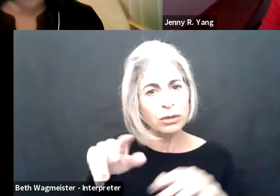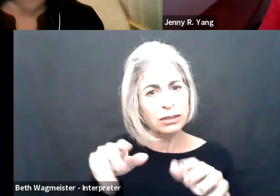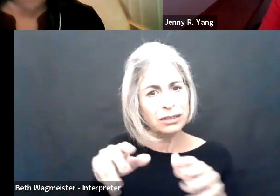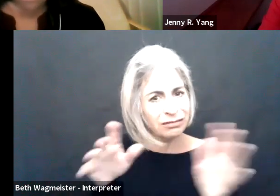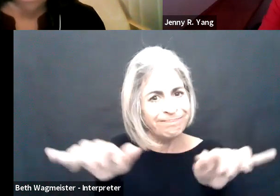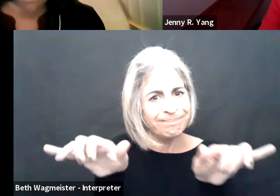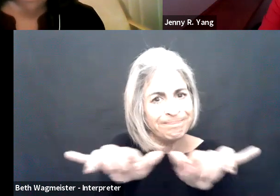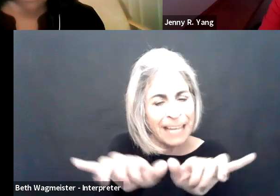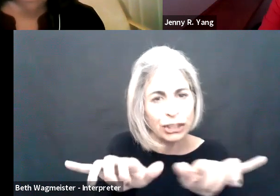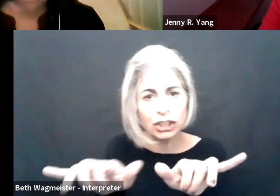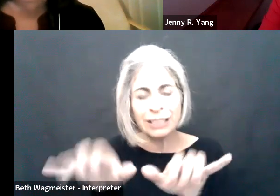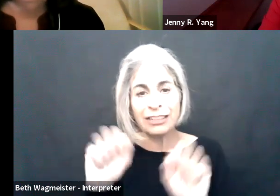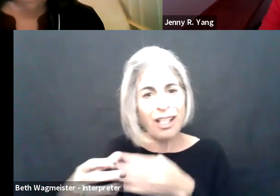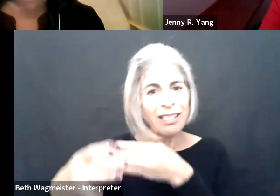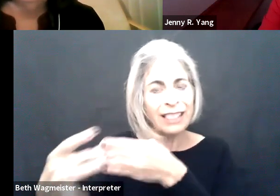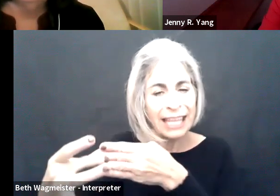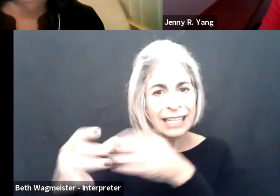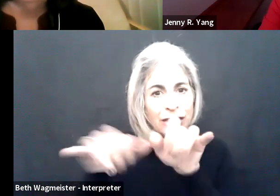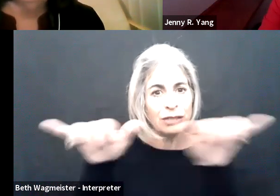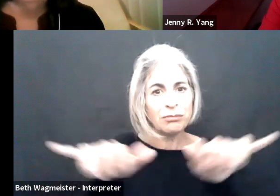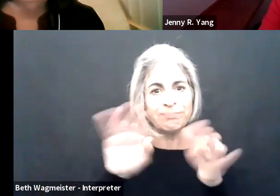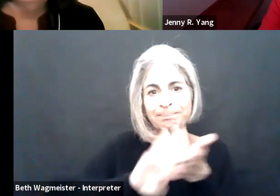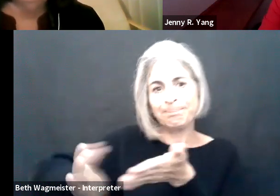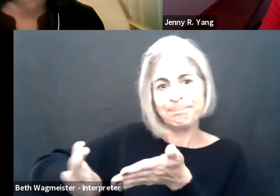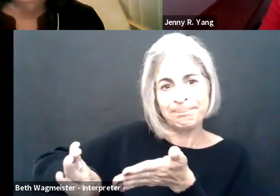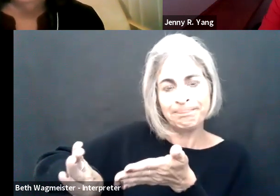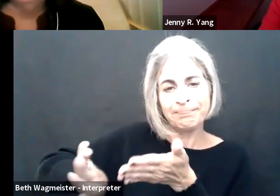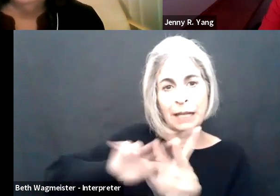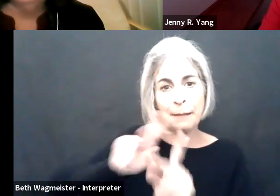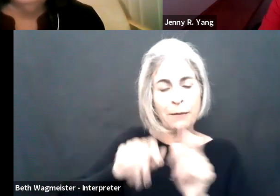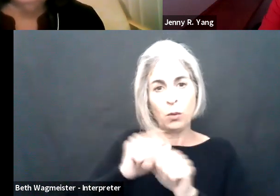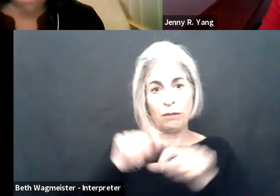what vocal cadence, eye contact, and those kinds of metrics can lead to a